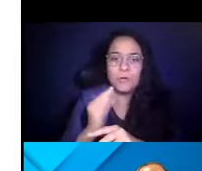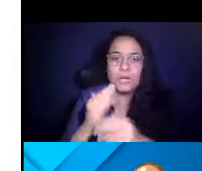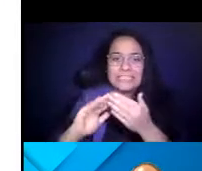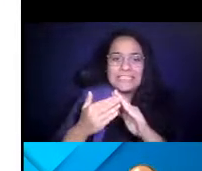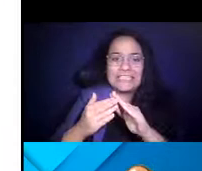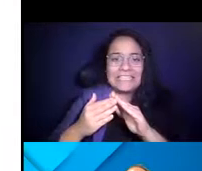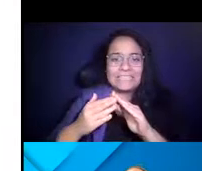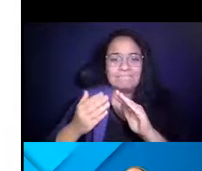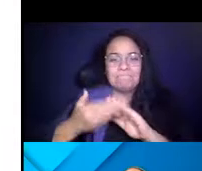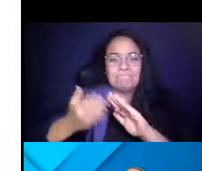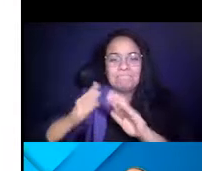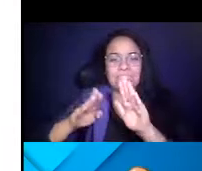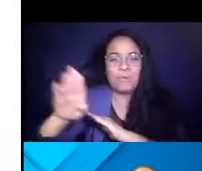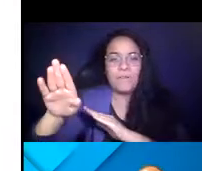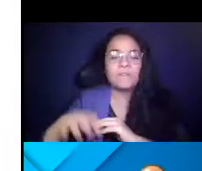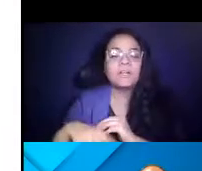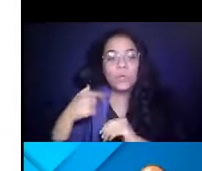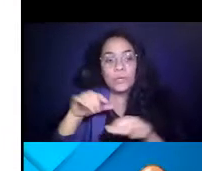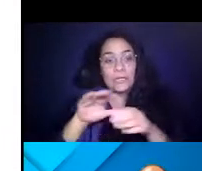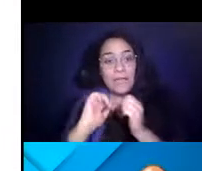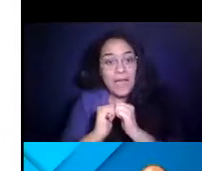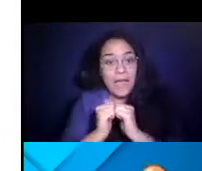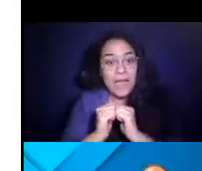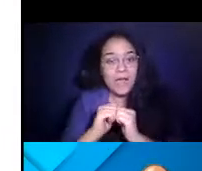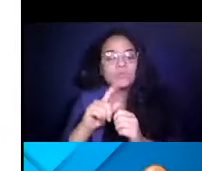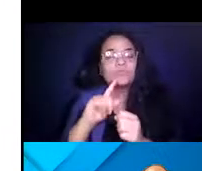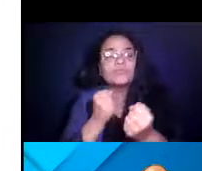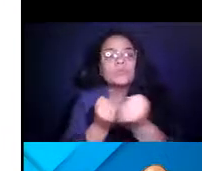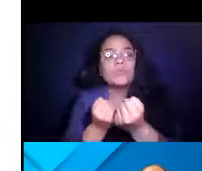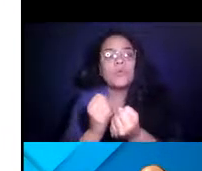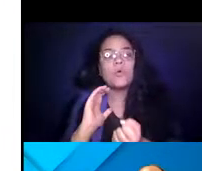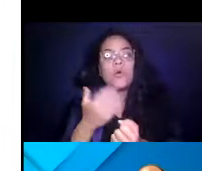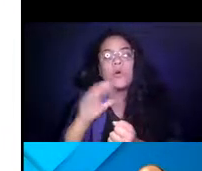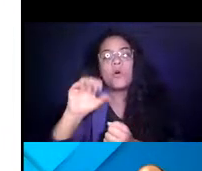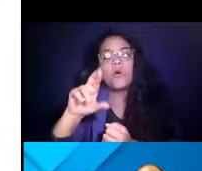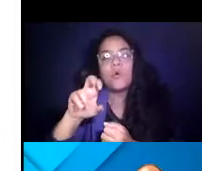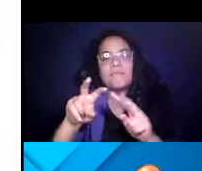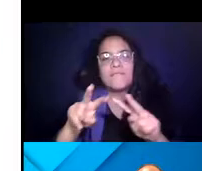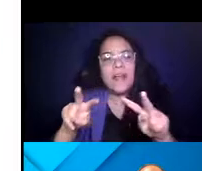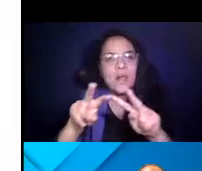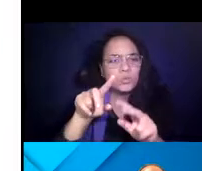14:49:03 And we really did this through the approach that supported our core values and you can probably see them on the screen behind me.